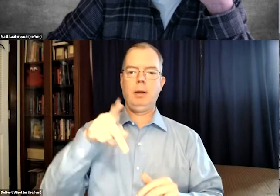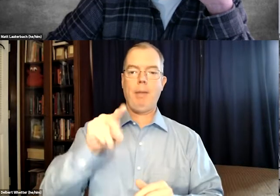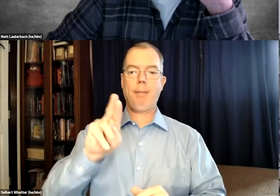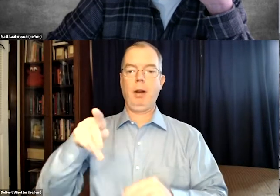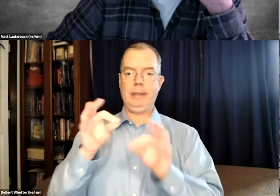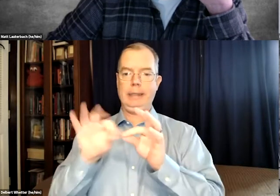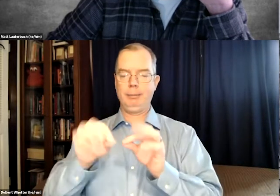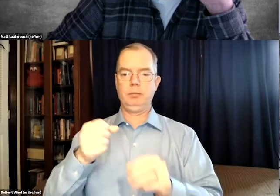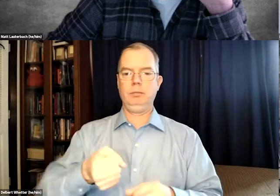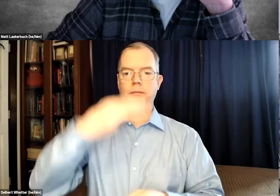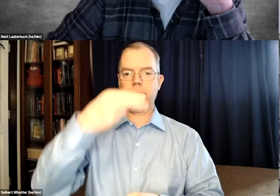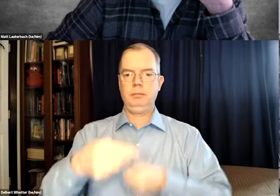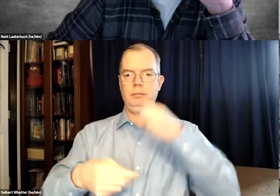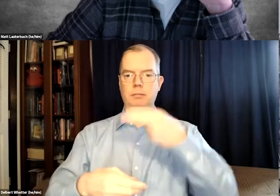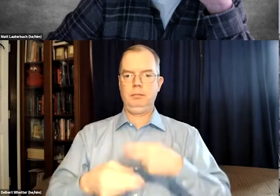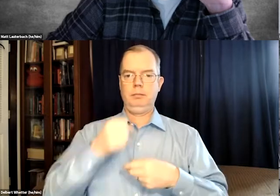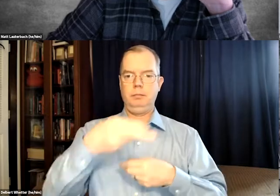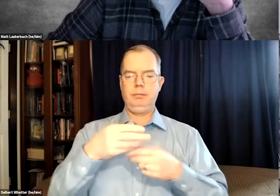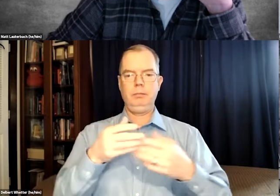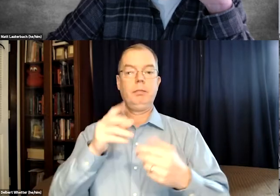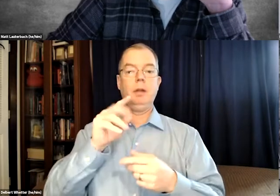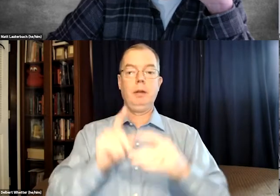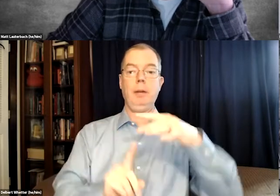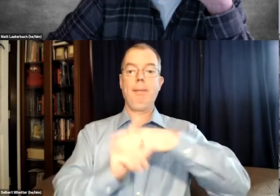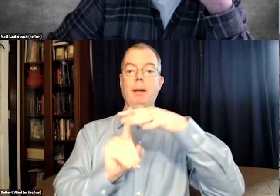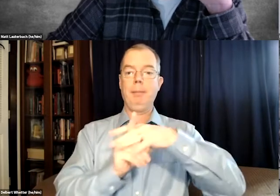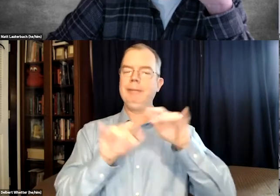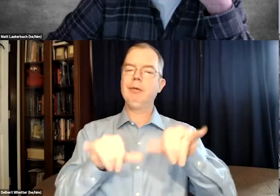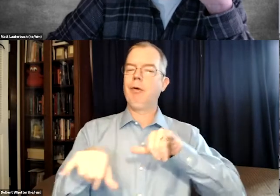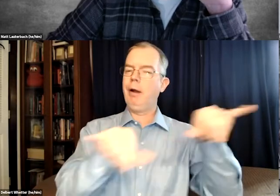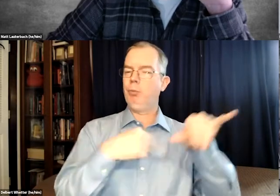that and pop up captions that just pop up line for line.